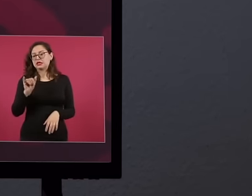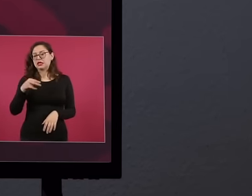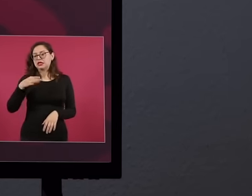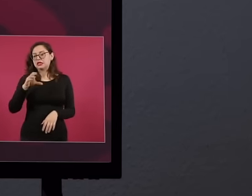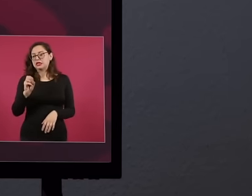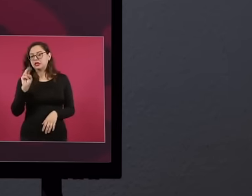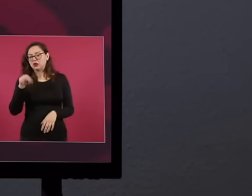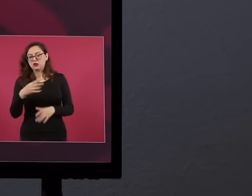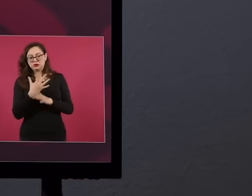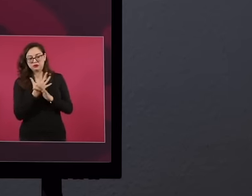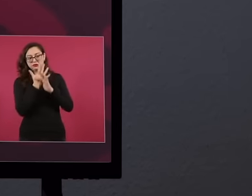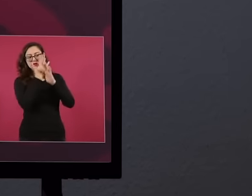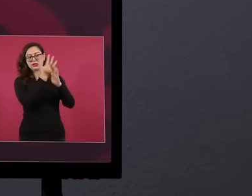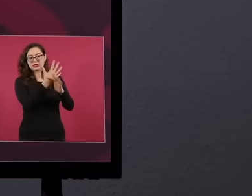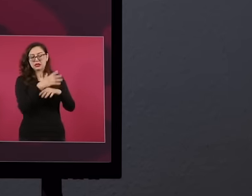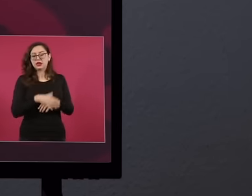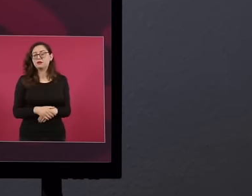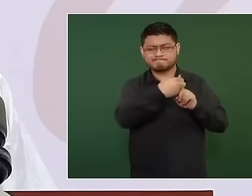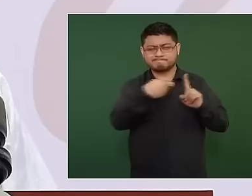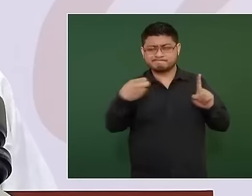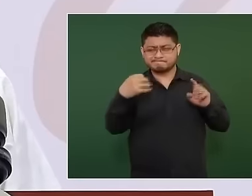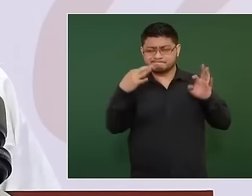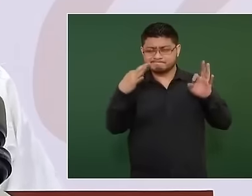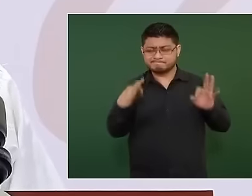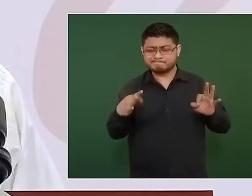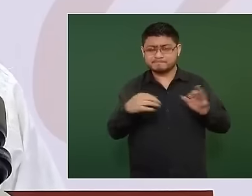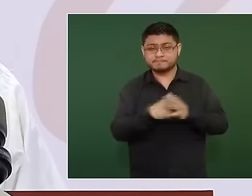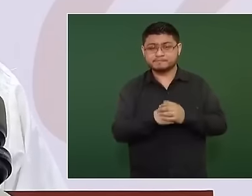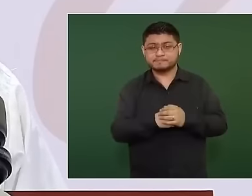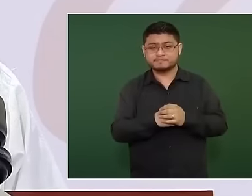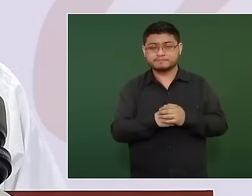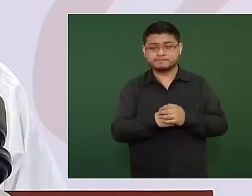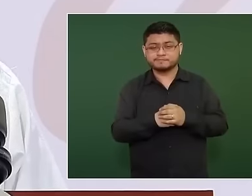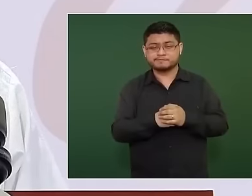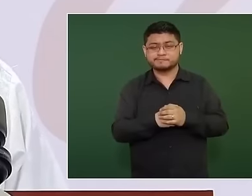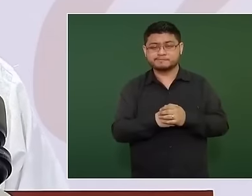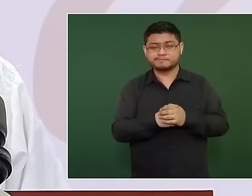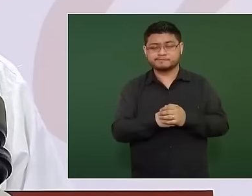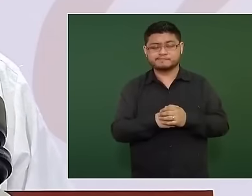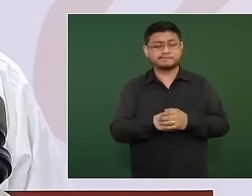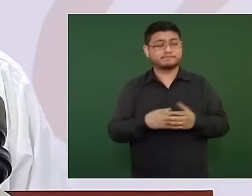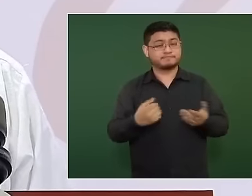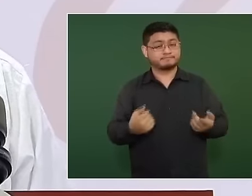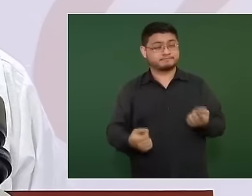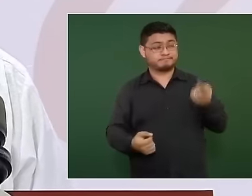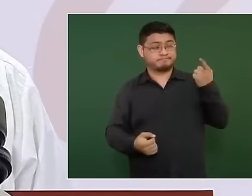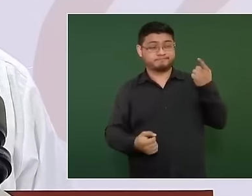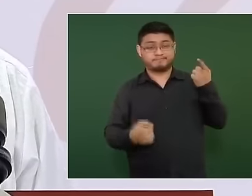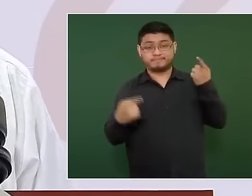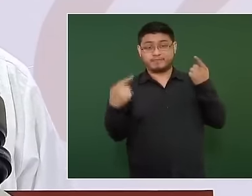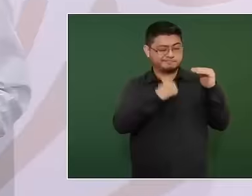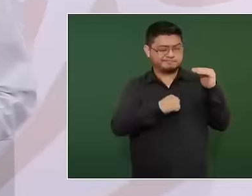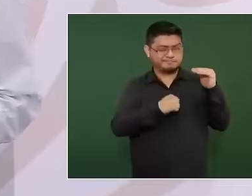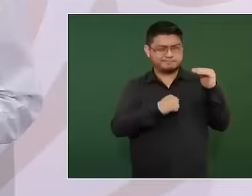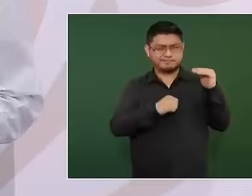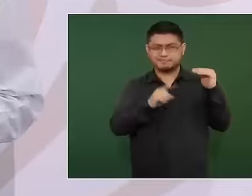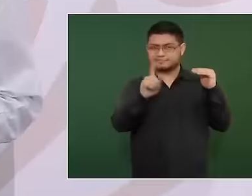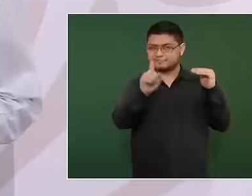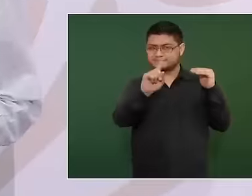for a lifetime. The President of Mexico Andrés Manuel López Obrador celebrates Because at last